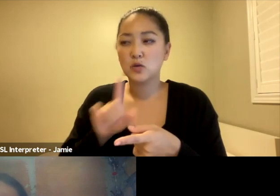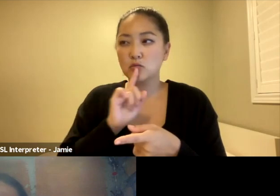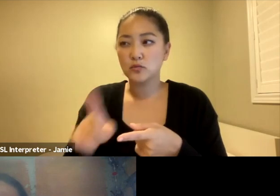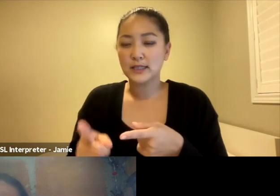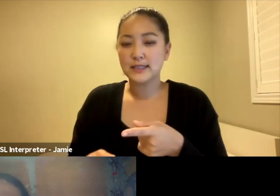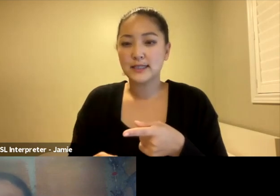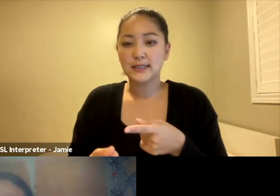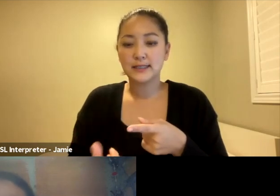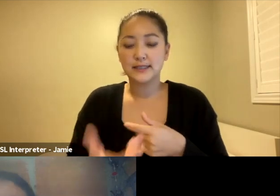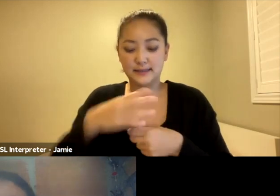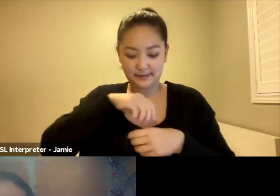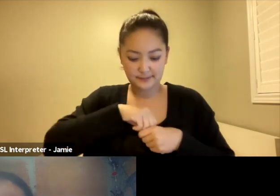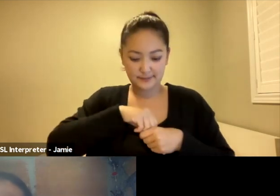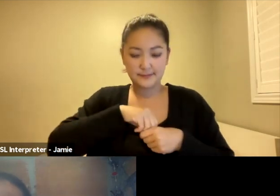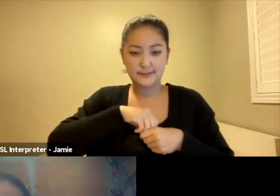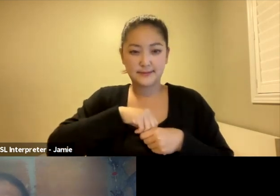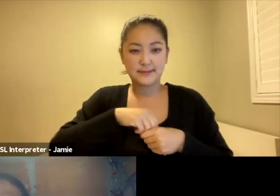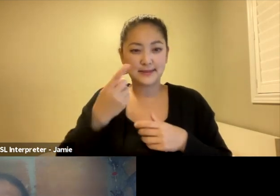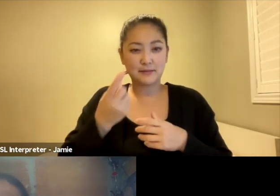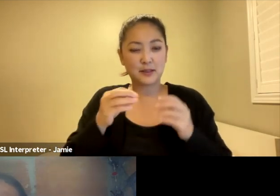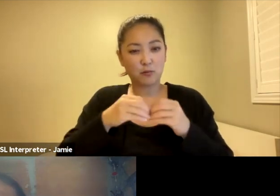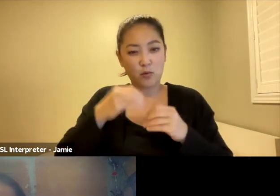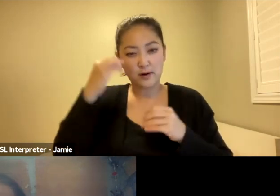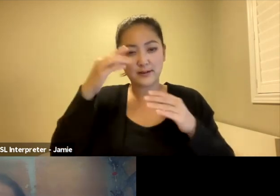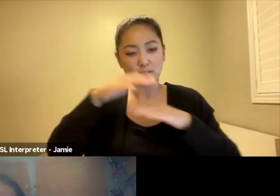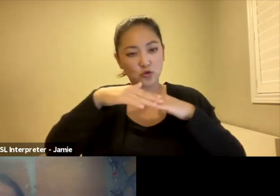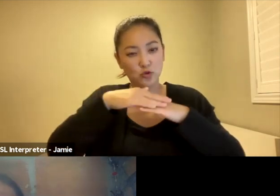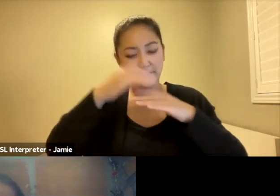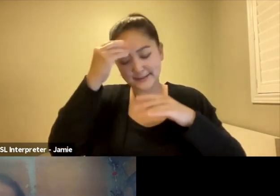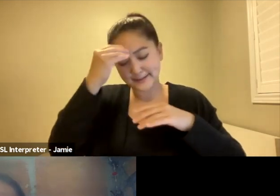So I understood that Amazon has very, very